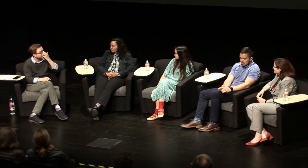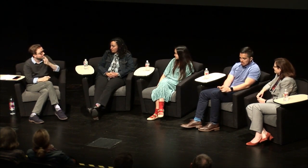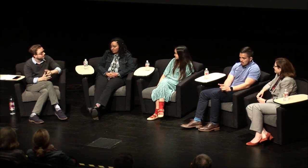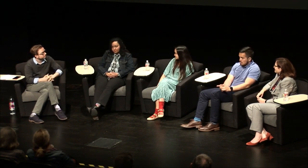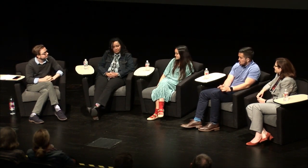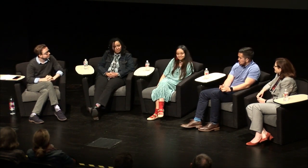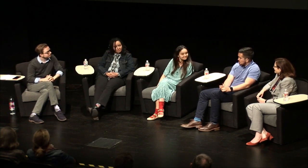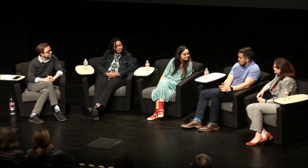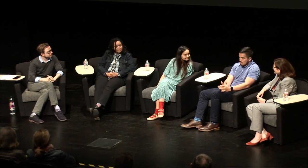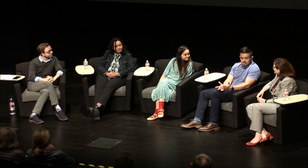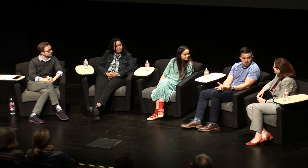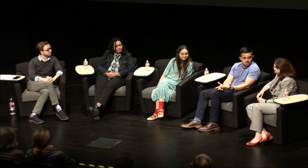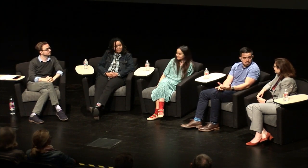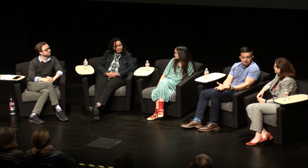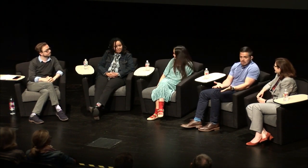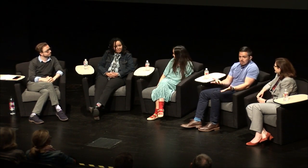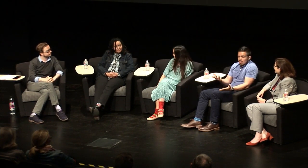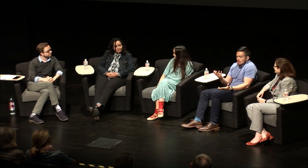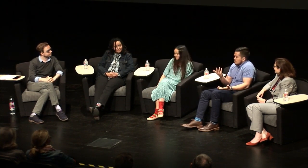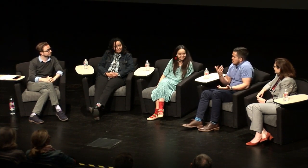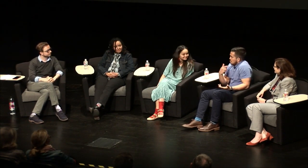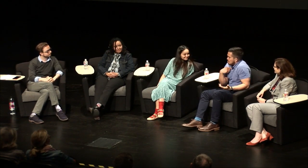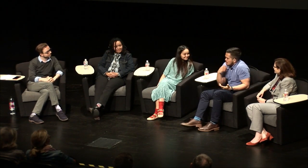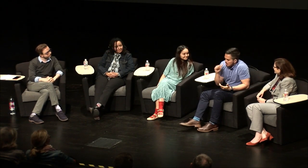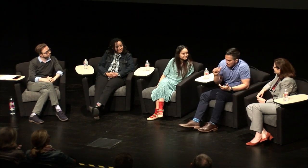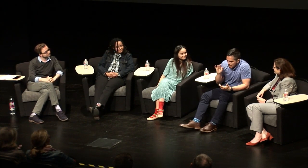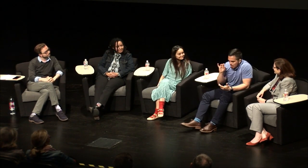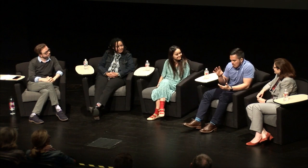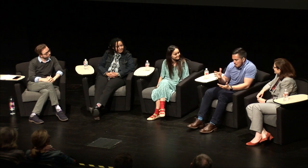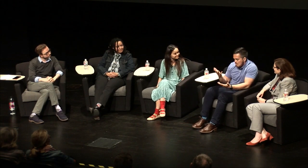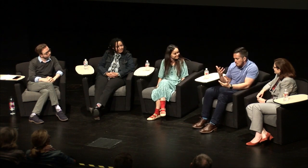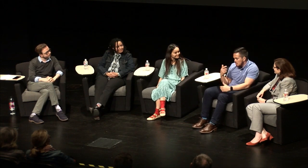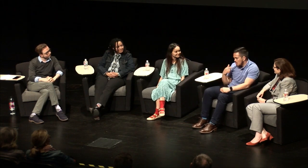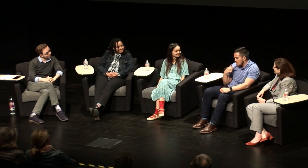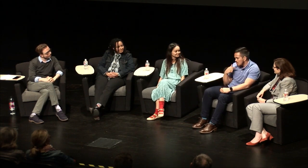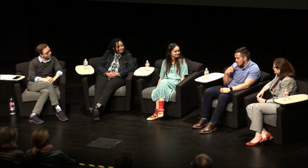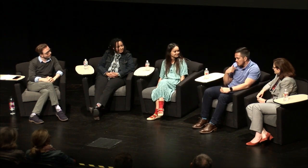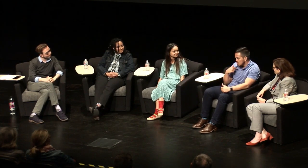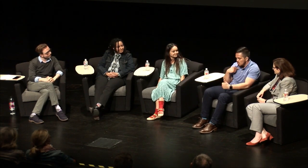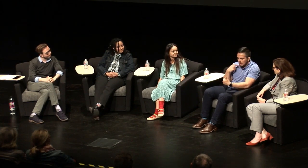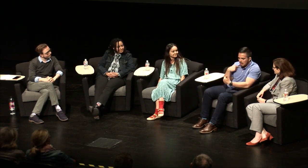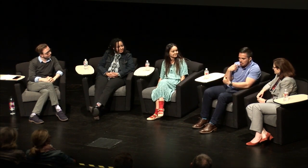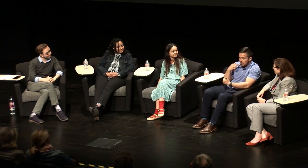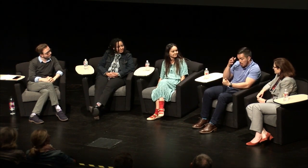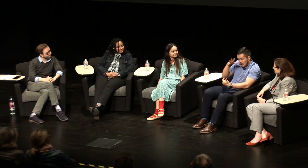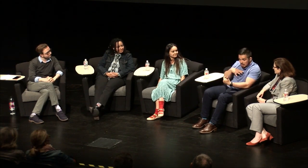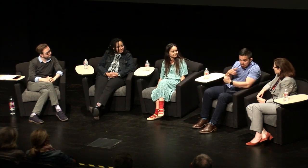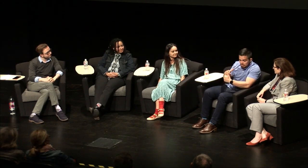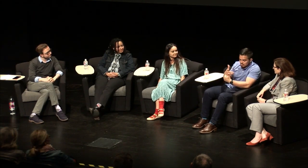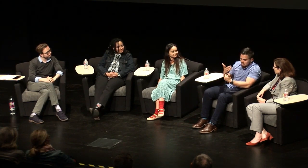wondering if you all would kind of share some of your thoughts in that realm.